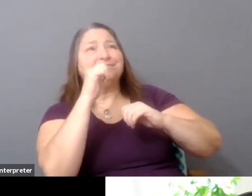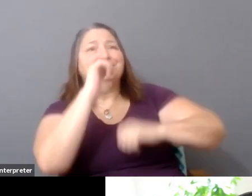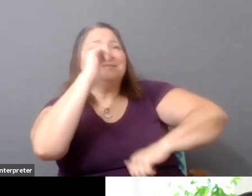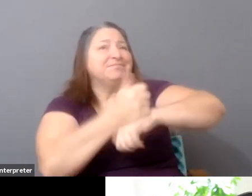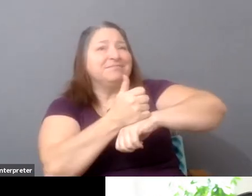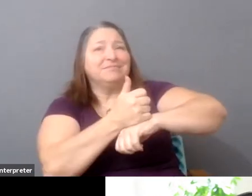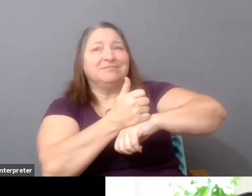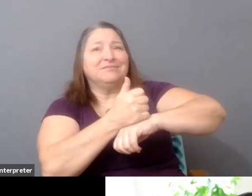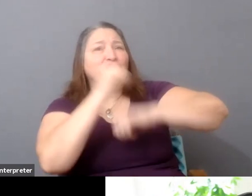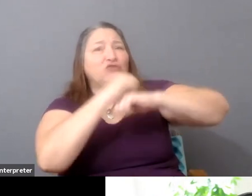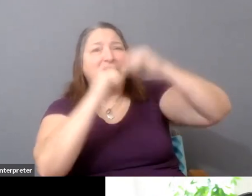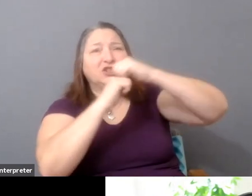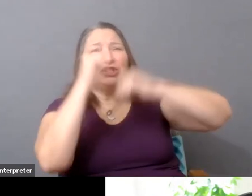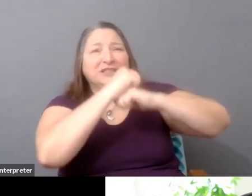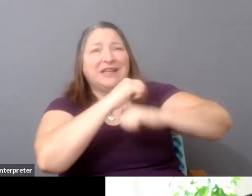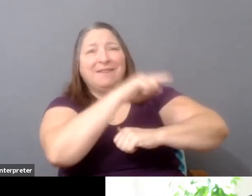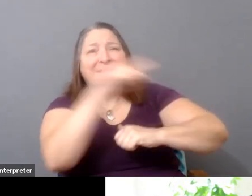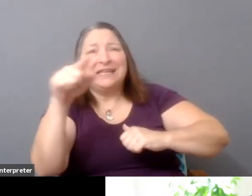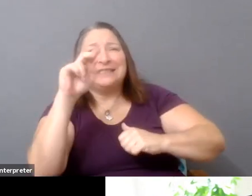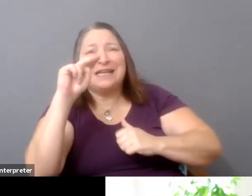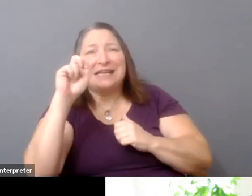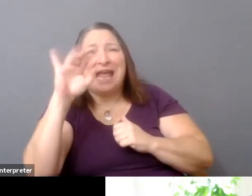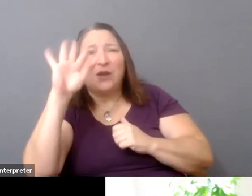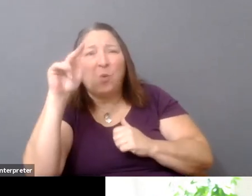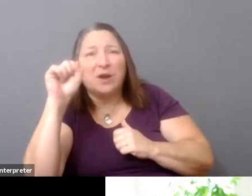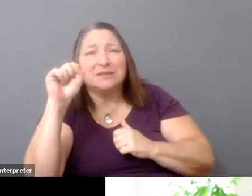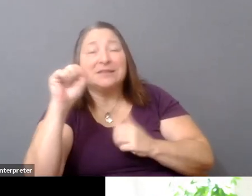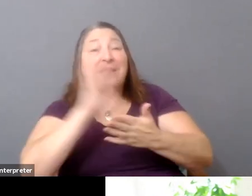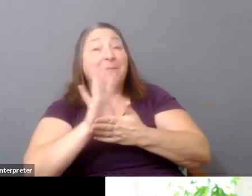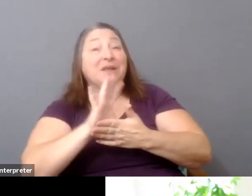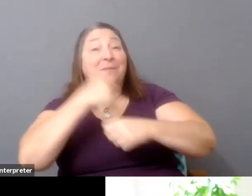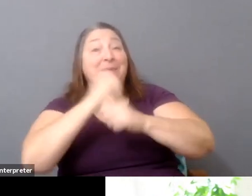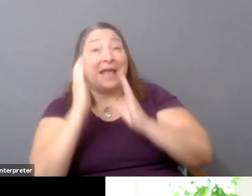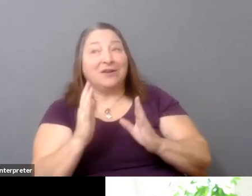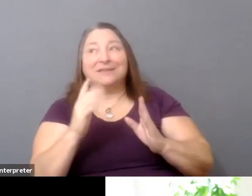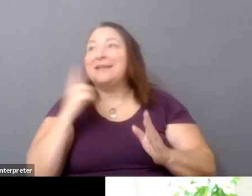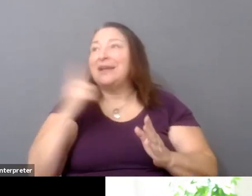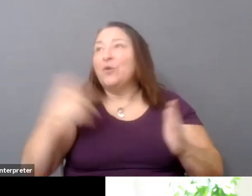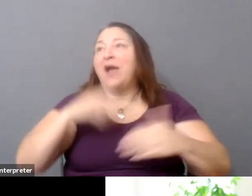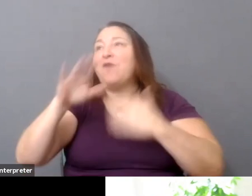you know, that filmmakers are presented with almost this all or nothing choice right now.